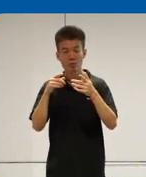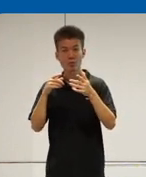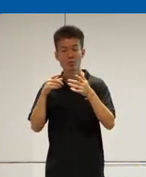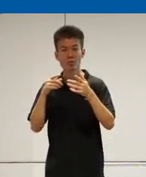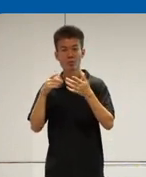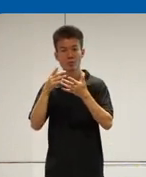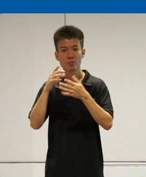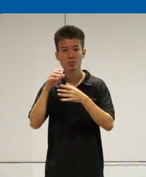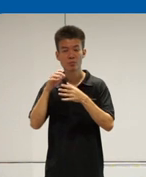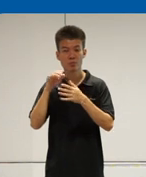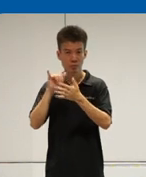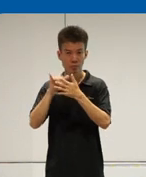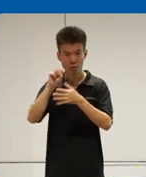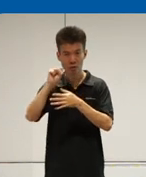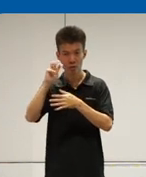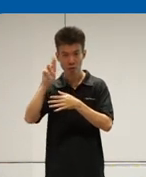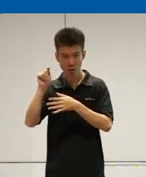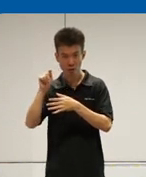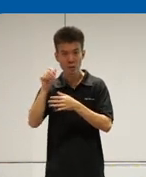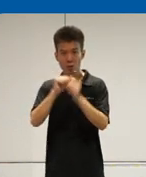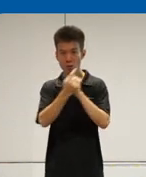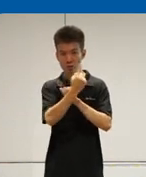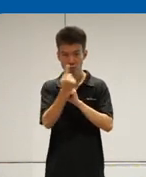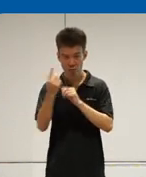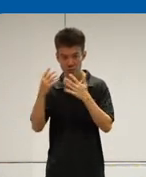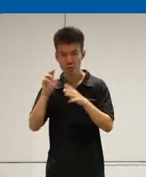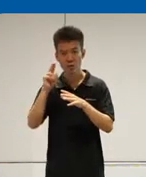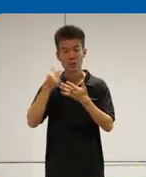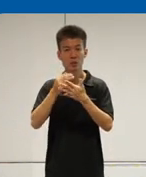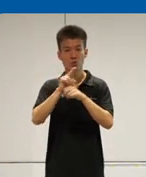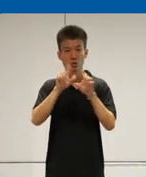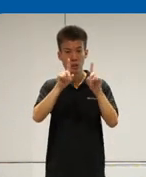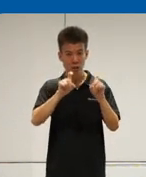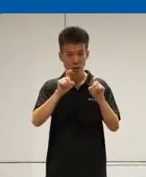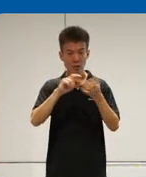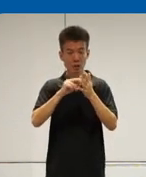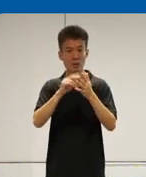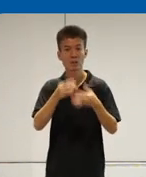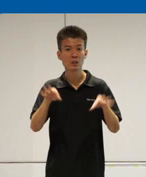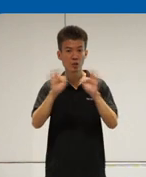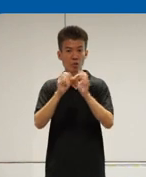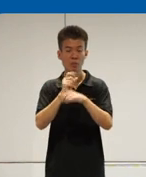SPS and as smrt every one of them embarked on user testing and that is essential to make sure that we